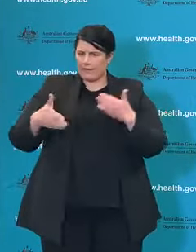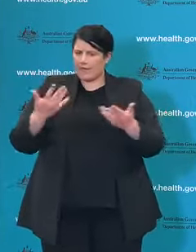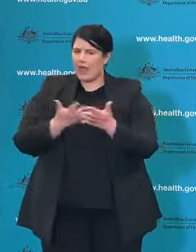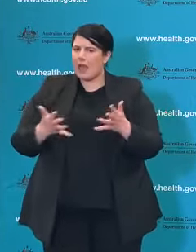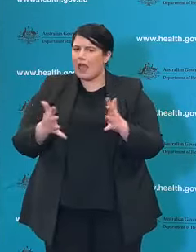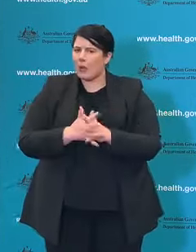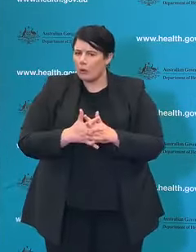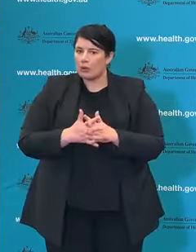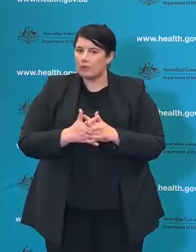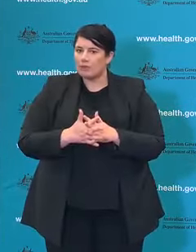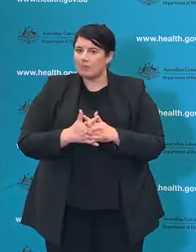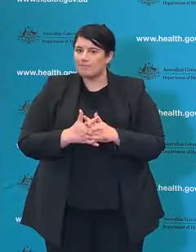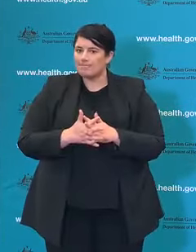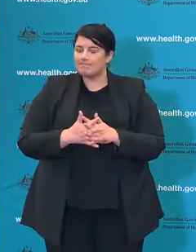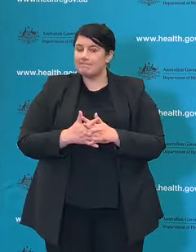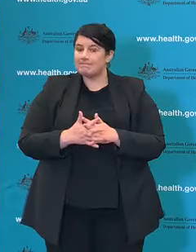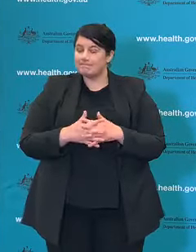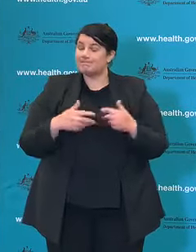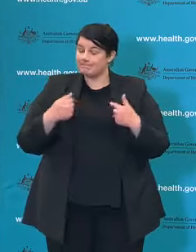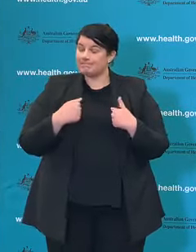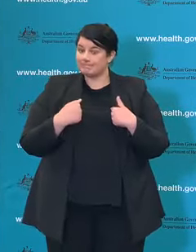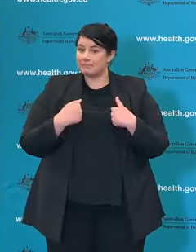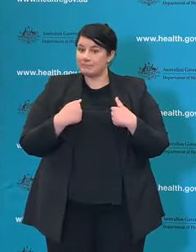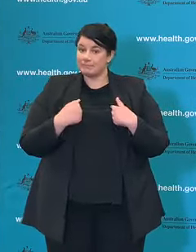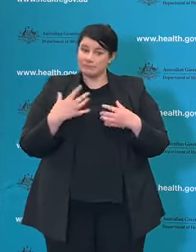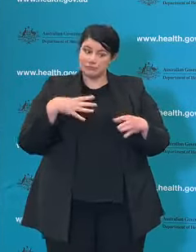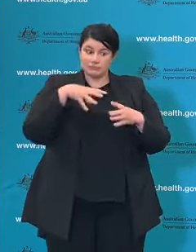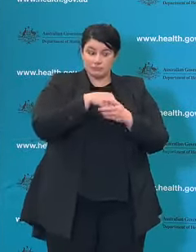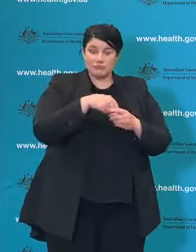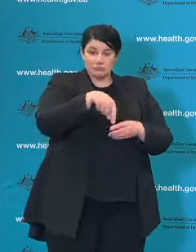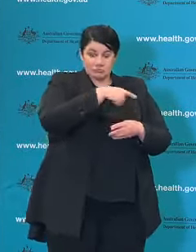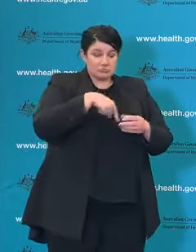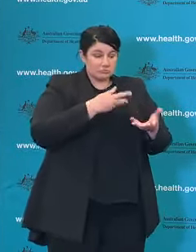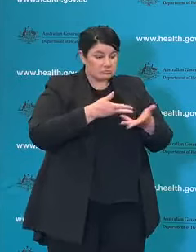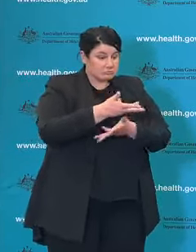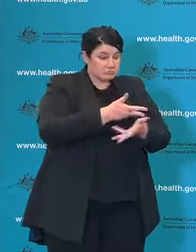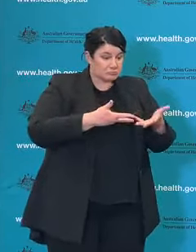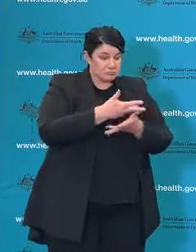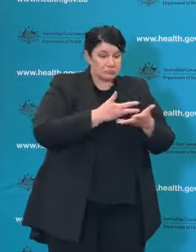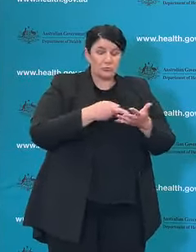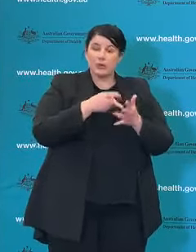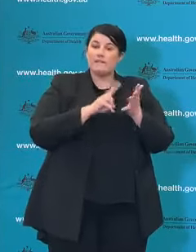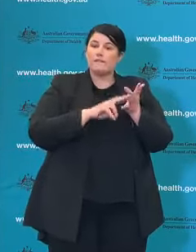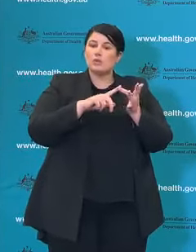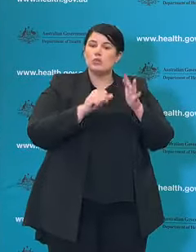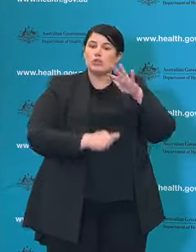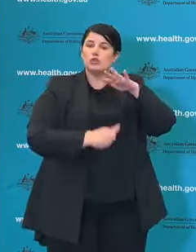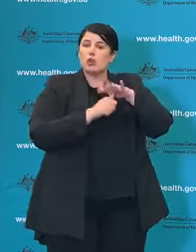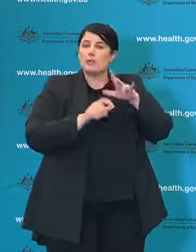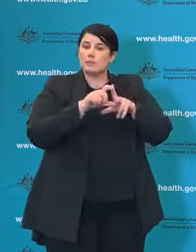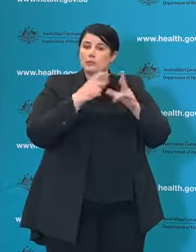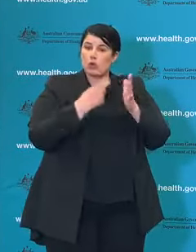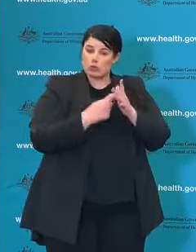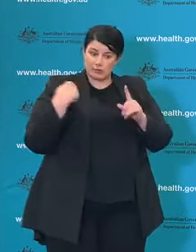And I can tell you that I've been in personal communication with the Victorian Chief Medical Officer in the past weeks